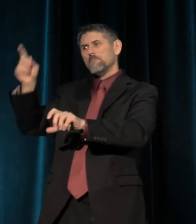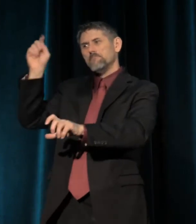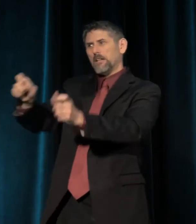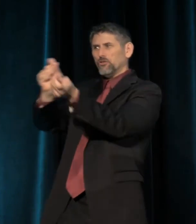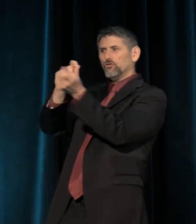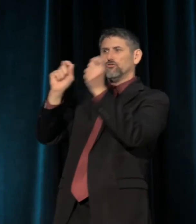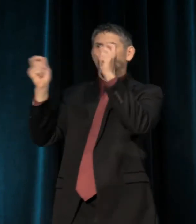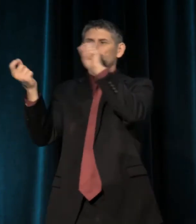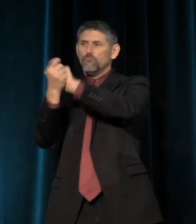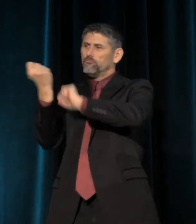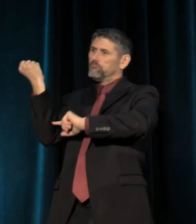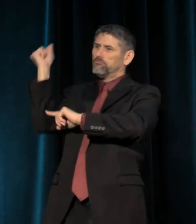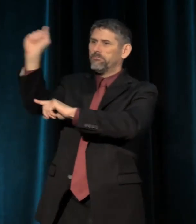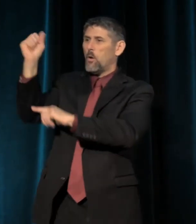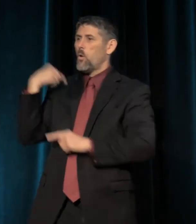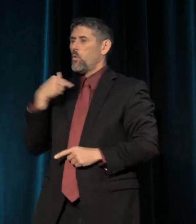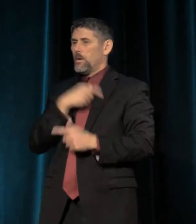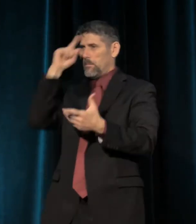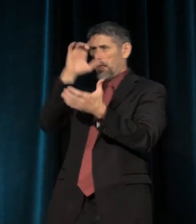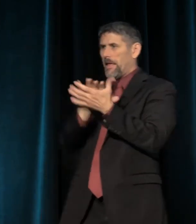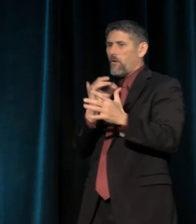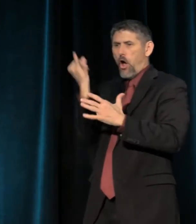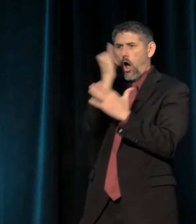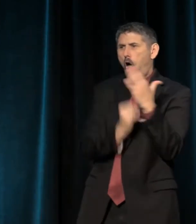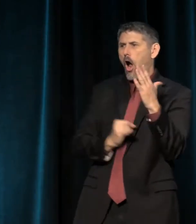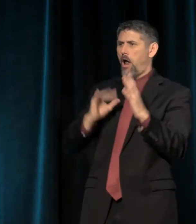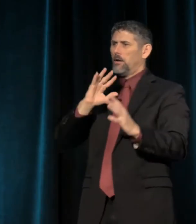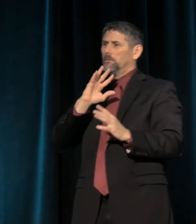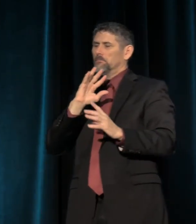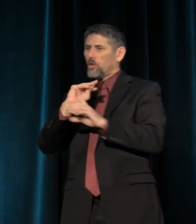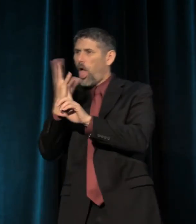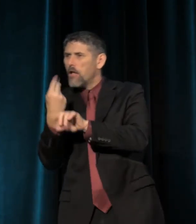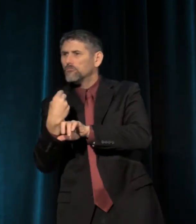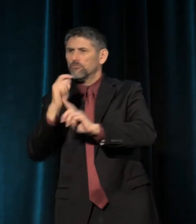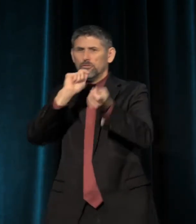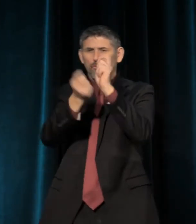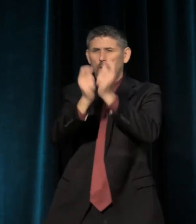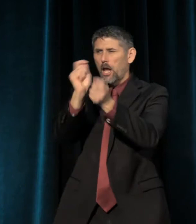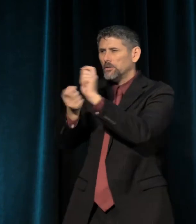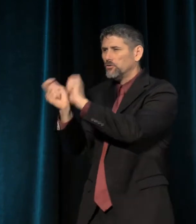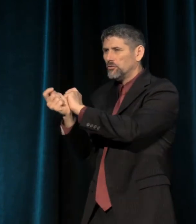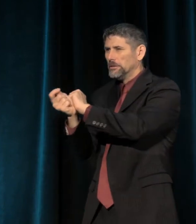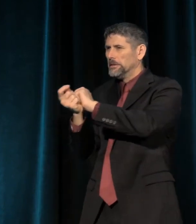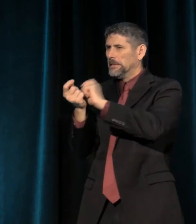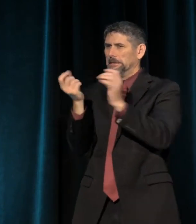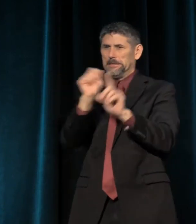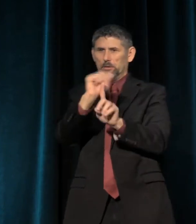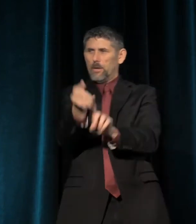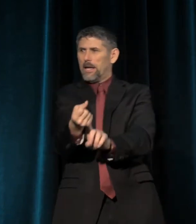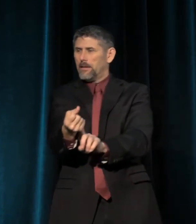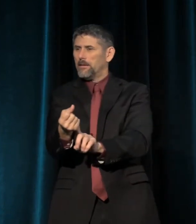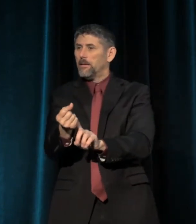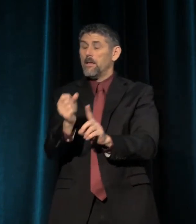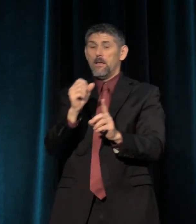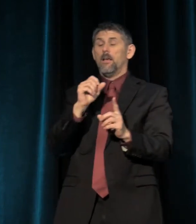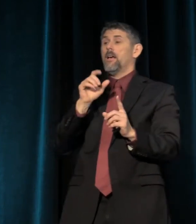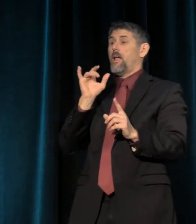We are here today because we believe that art and culture changes things. That cultural change might even bring about political change.